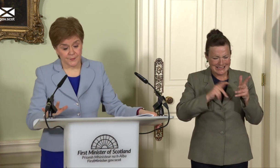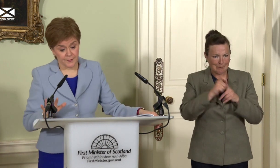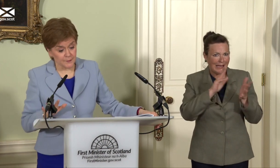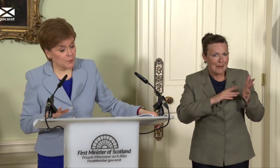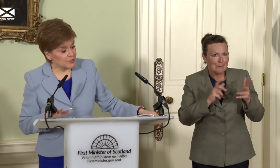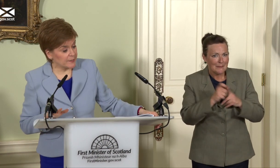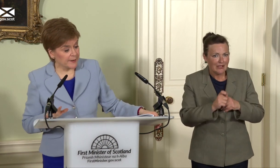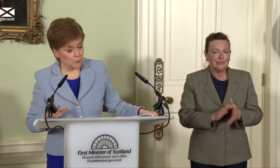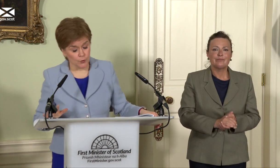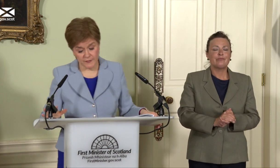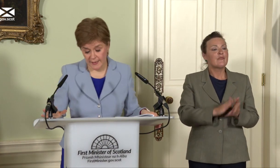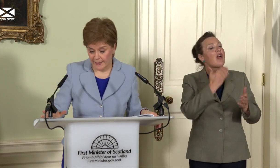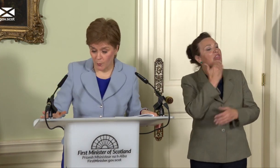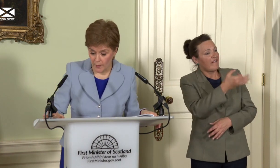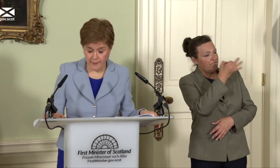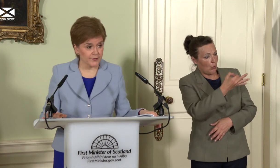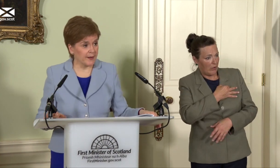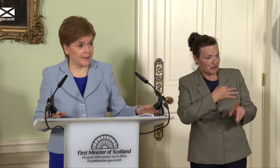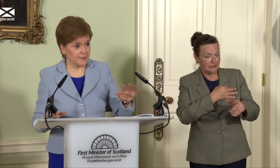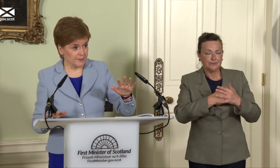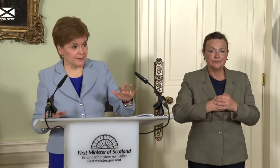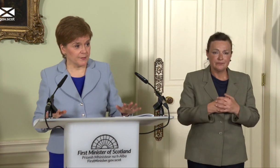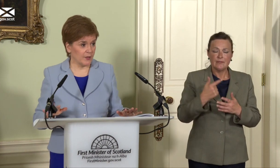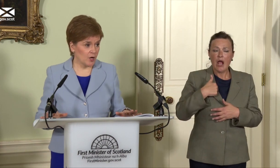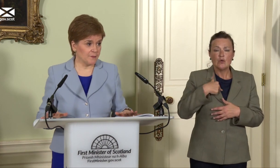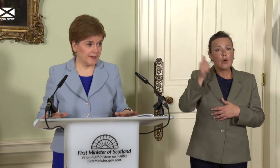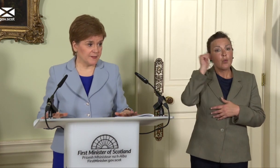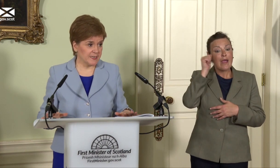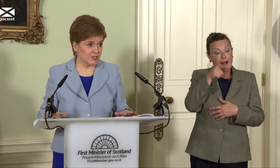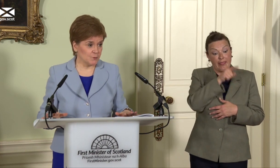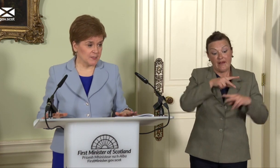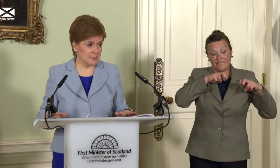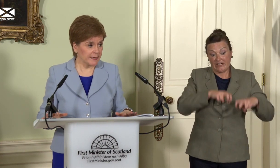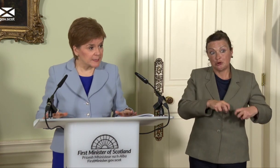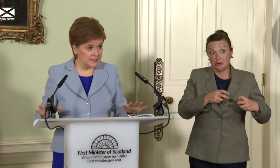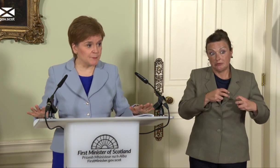Thanks for the question, Kieran, I was aware that the outcome of that investigation was likely to be